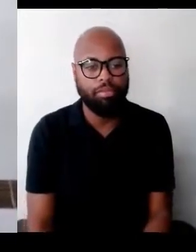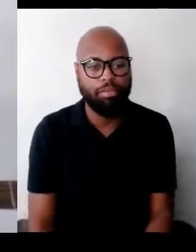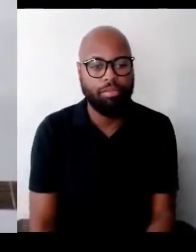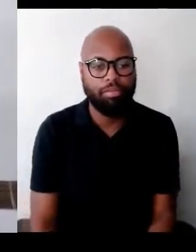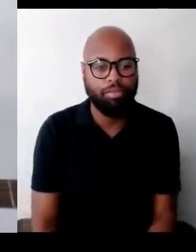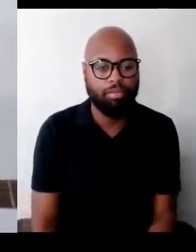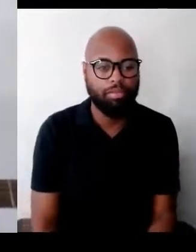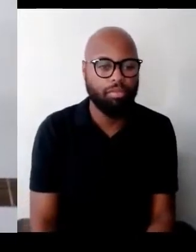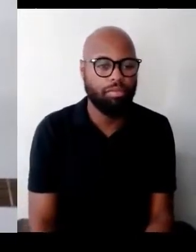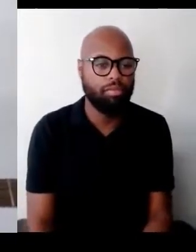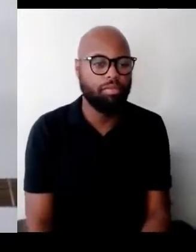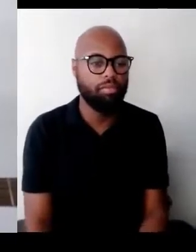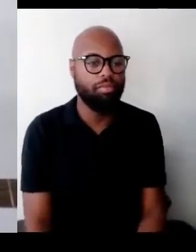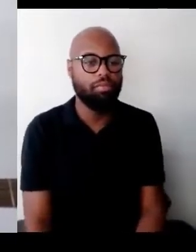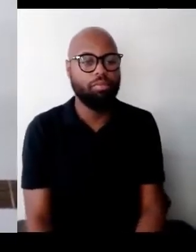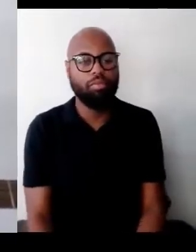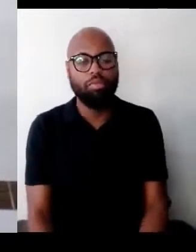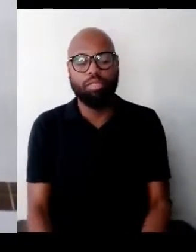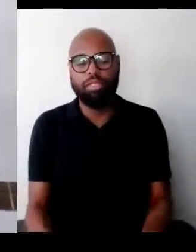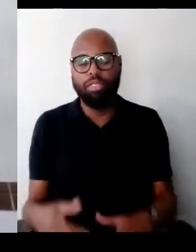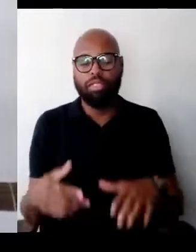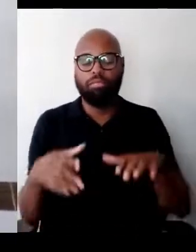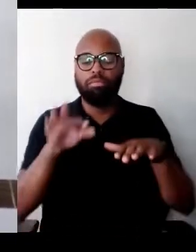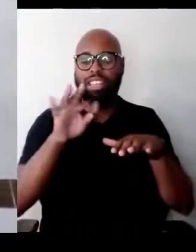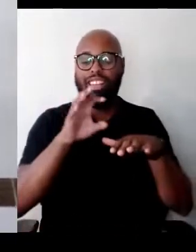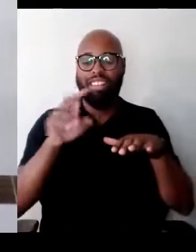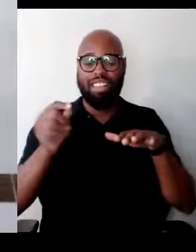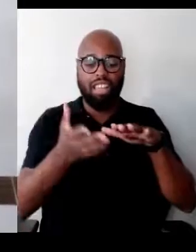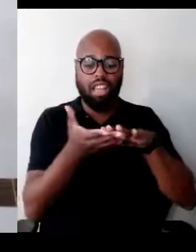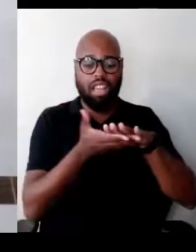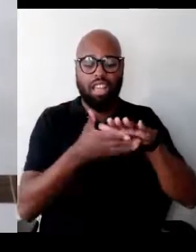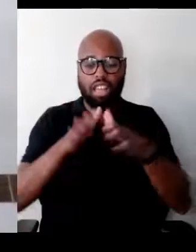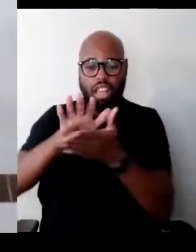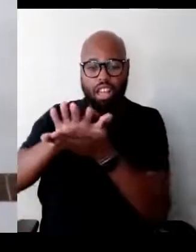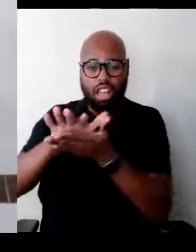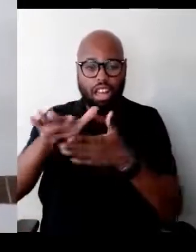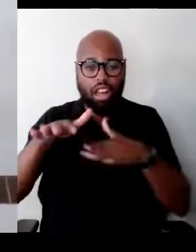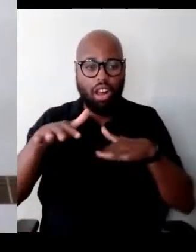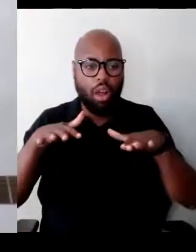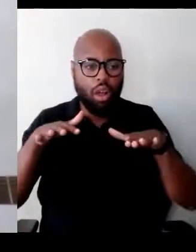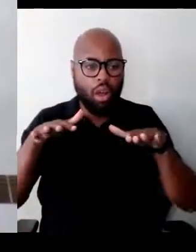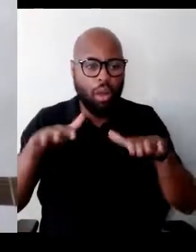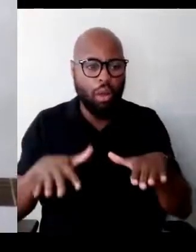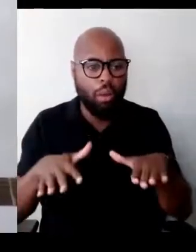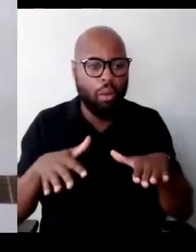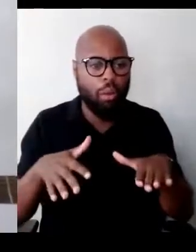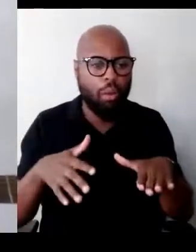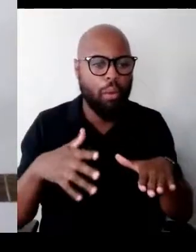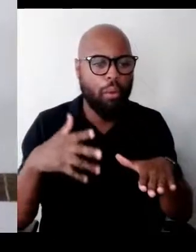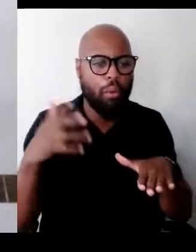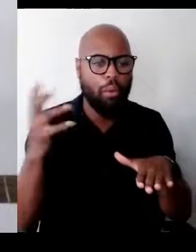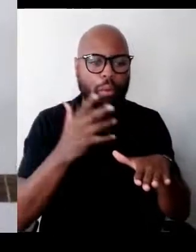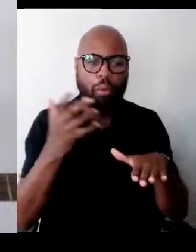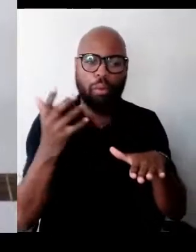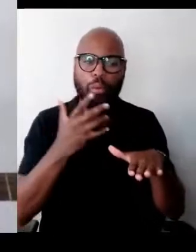Soles of my feet Little soles of my feet